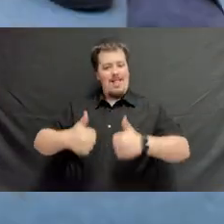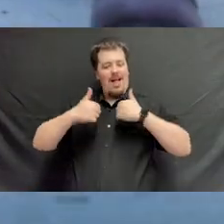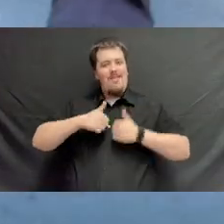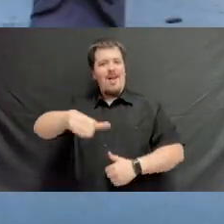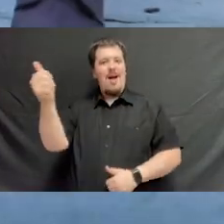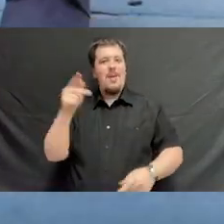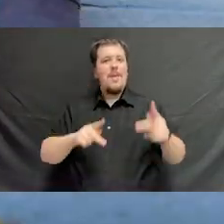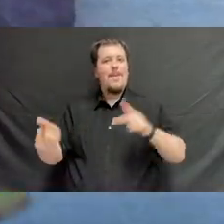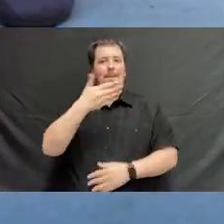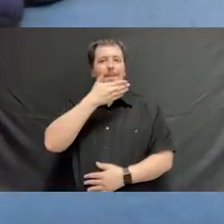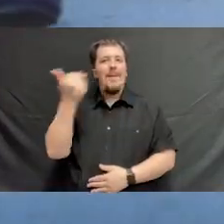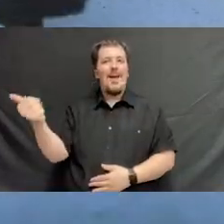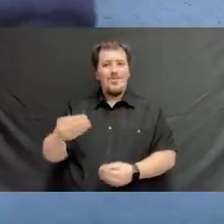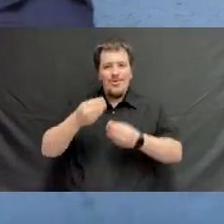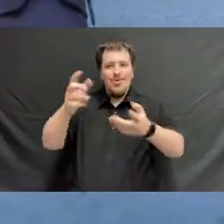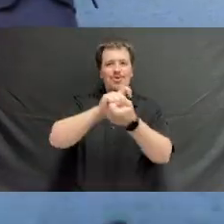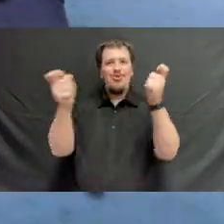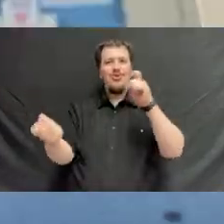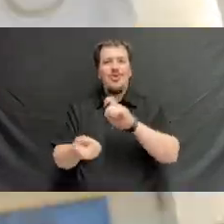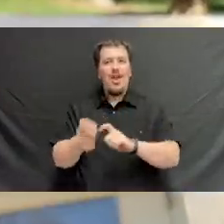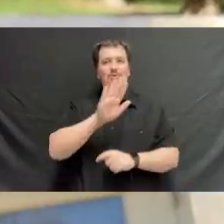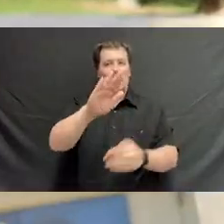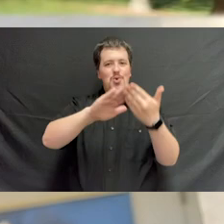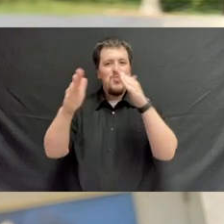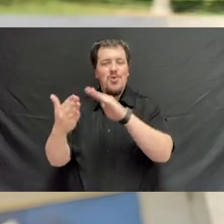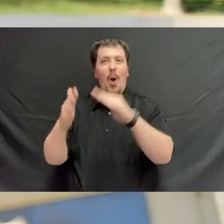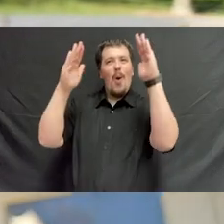Hope to bring change to your communities, hope to change the world.